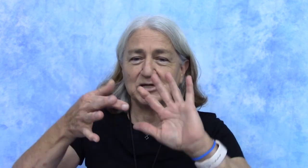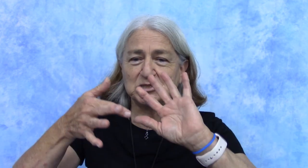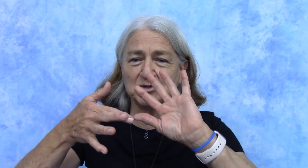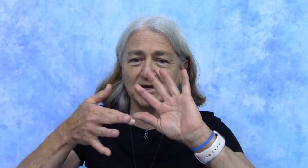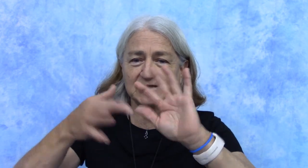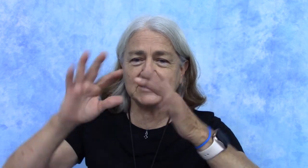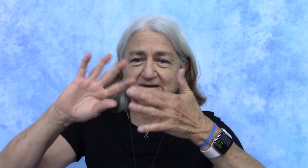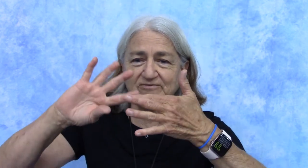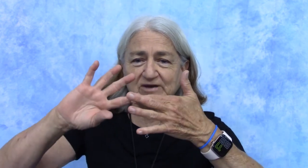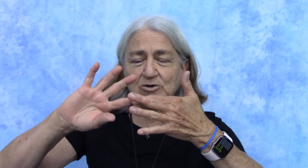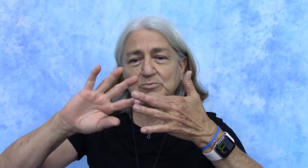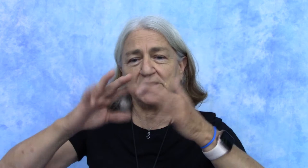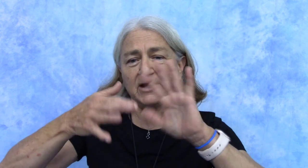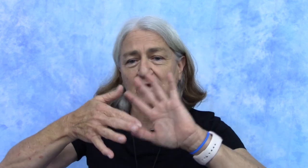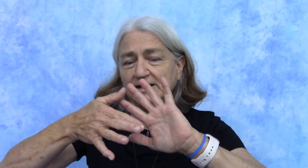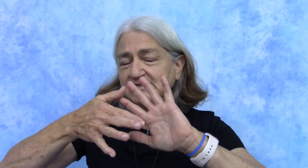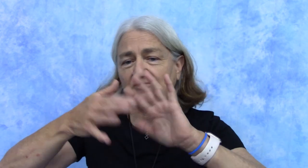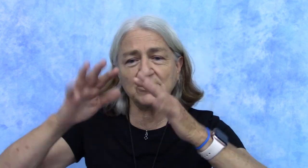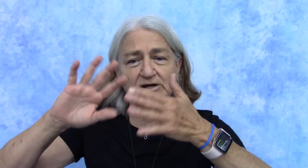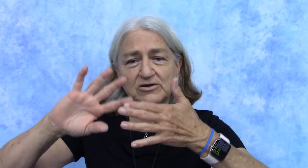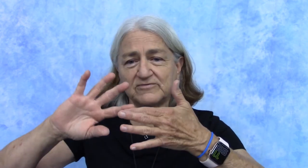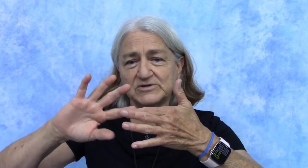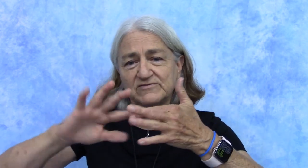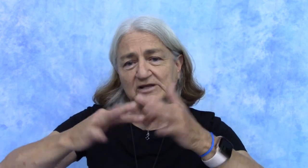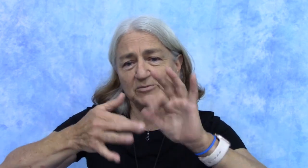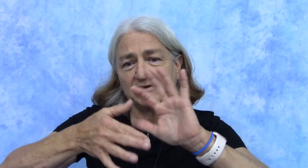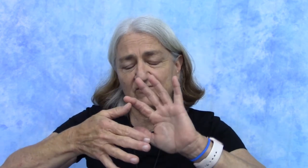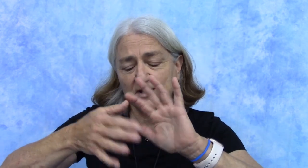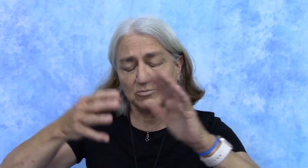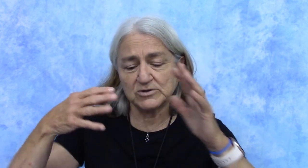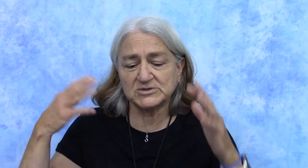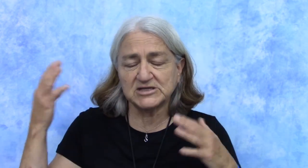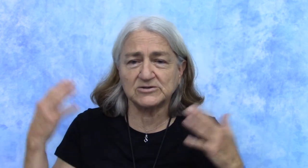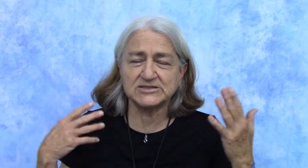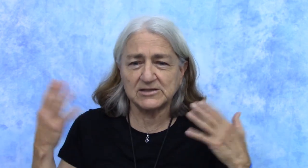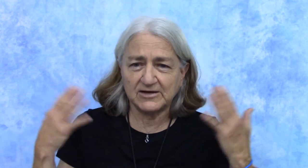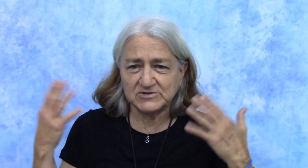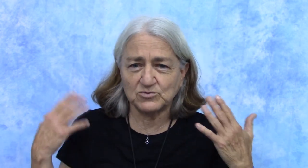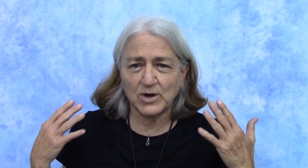doing that finger play. It's very good for developing fine motor skills in left and right.